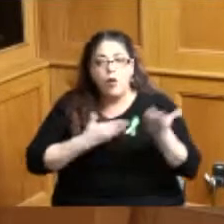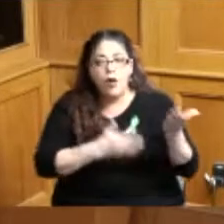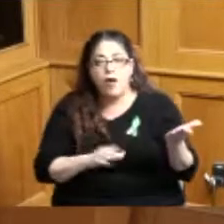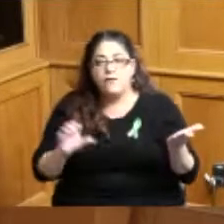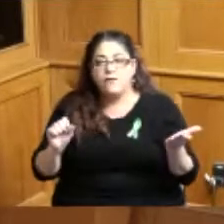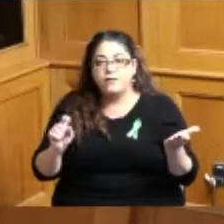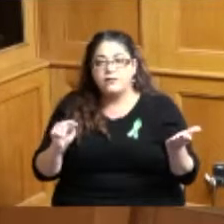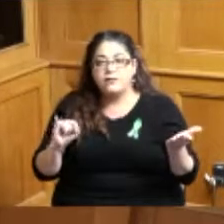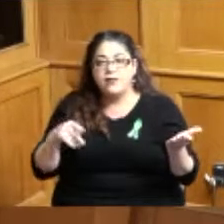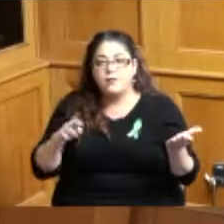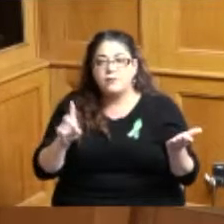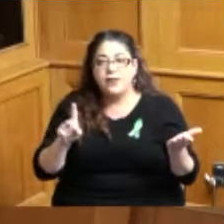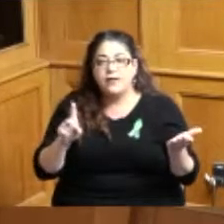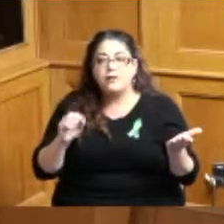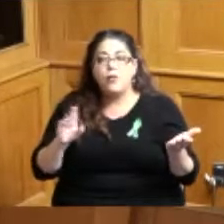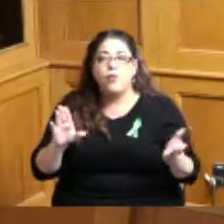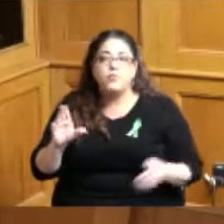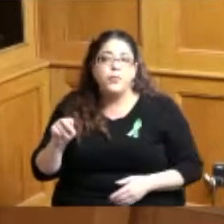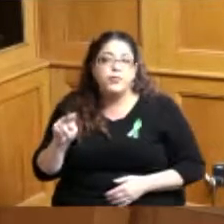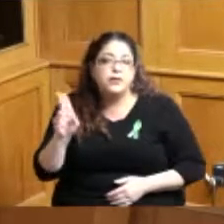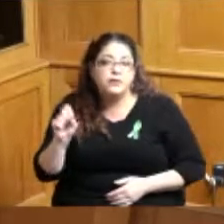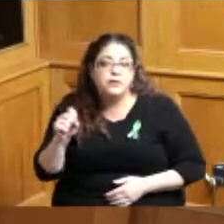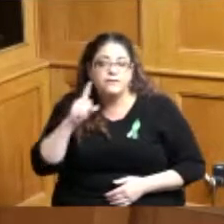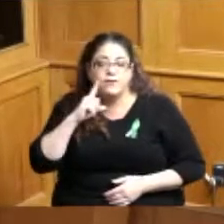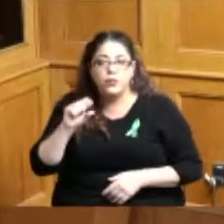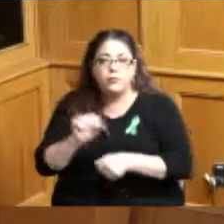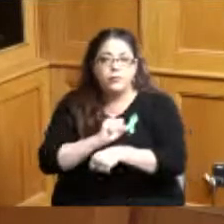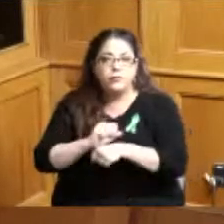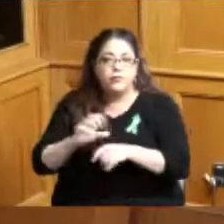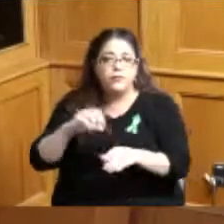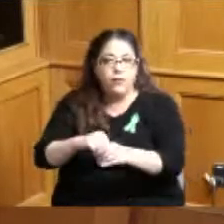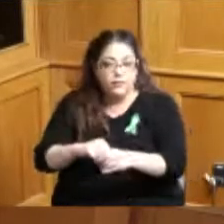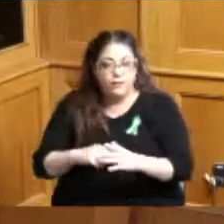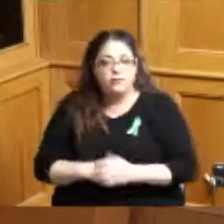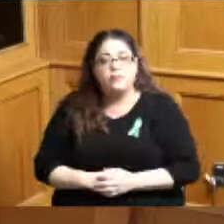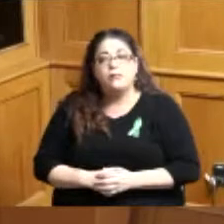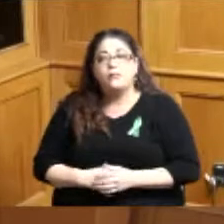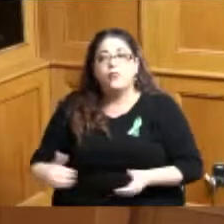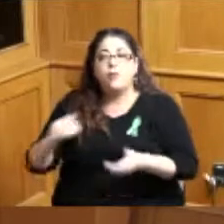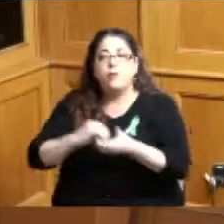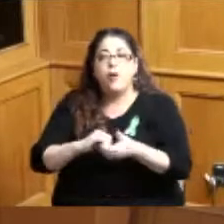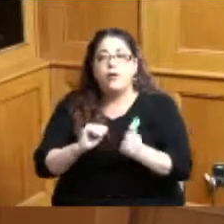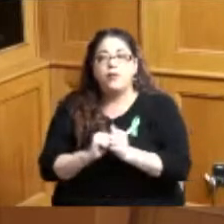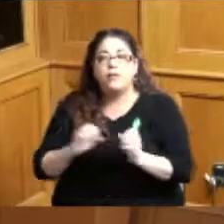to our participants and we will partner with an educa educational institution for certification